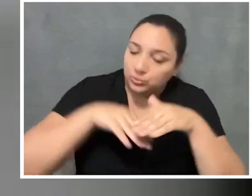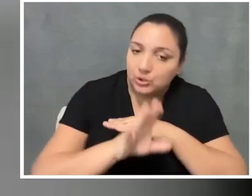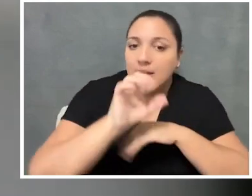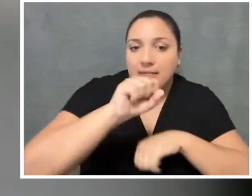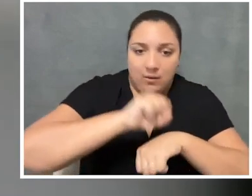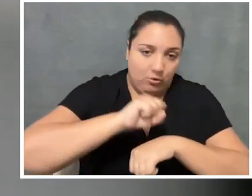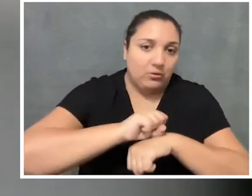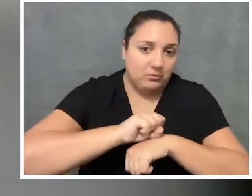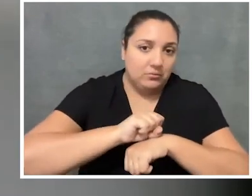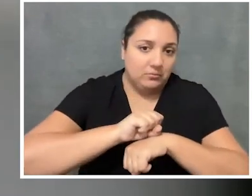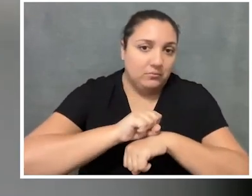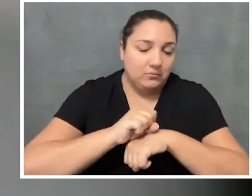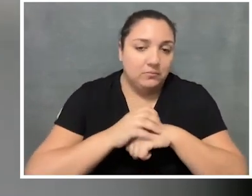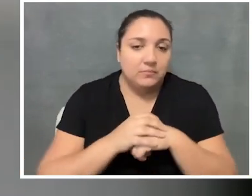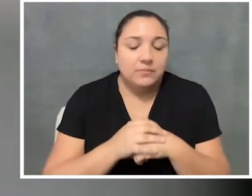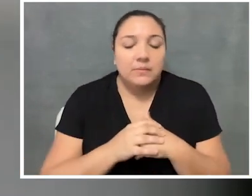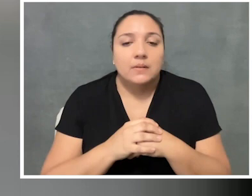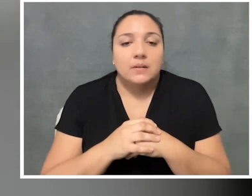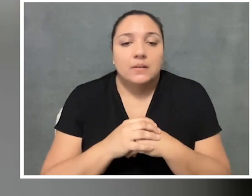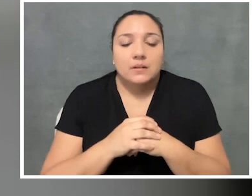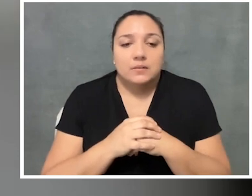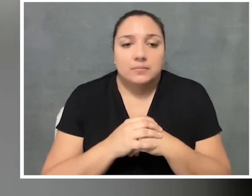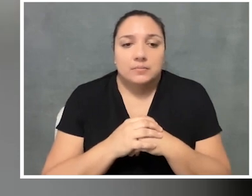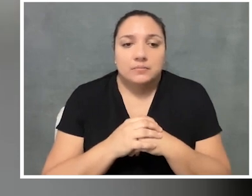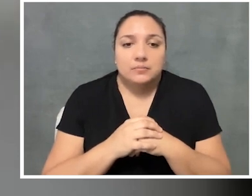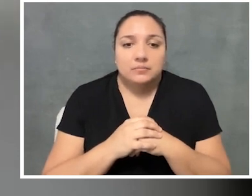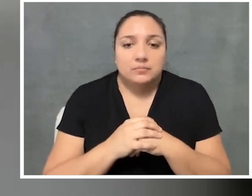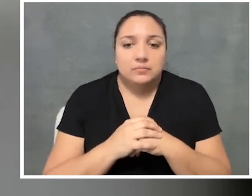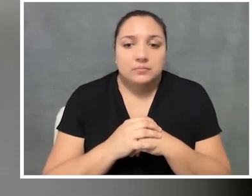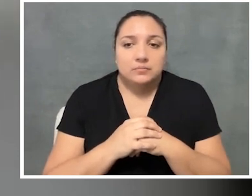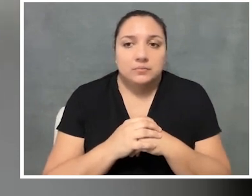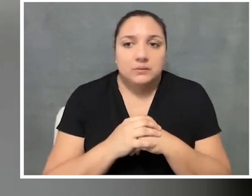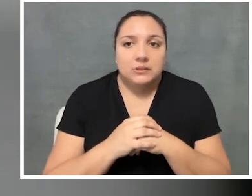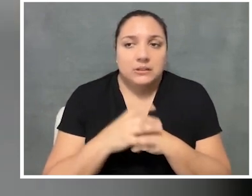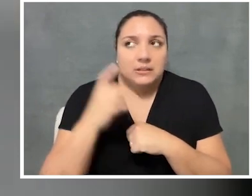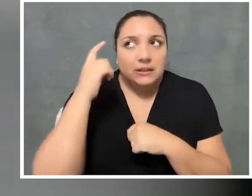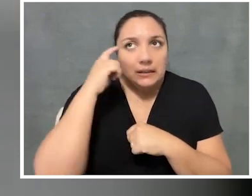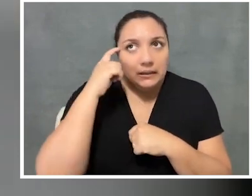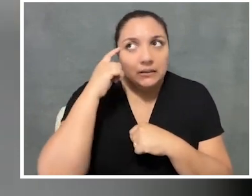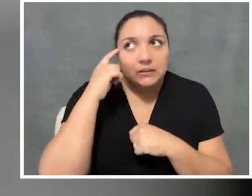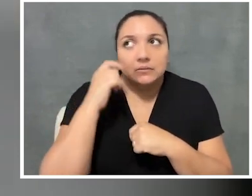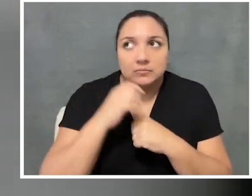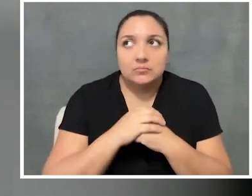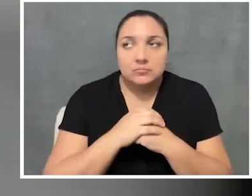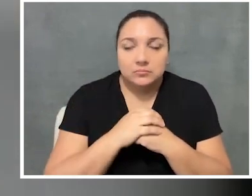and enter the arts and culture workforce. Because I think that